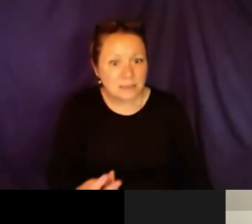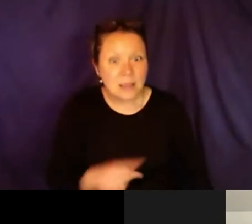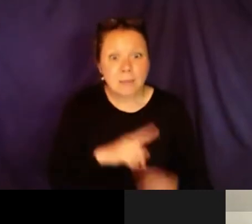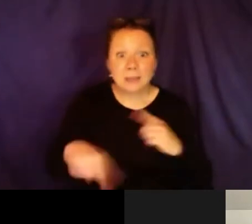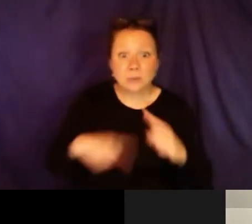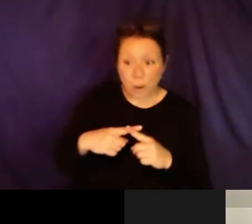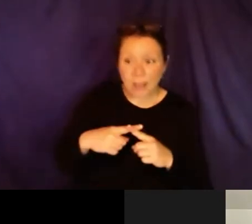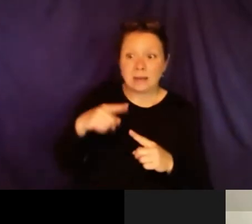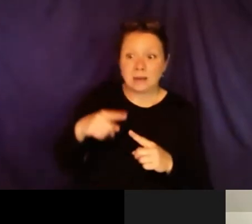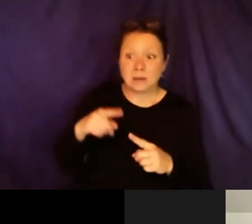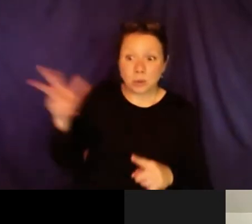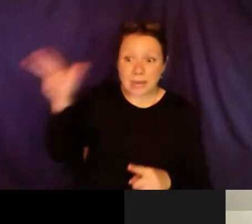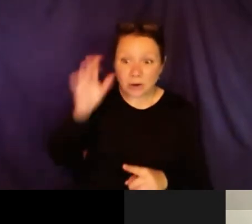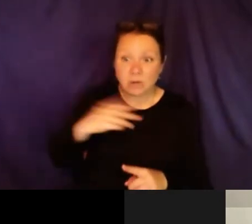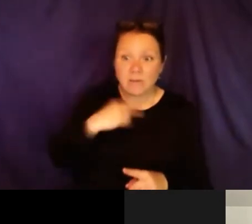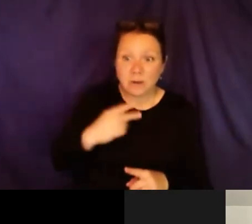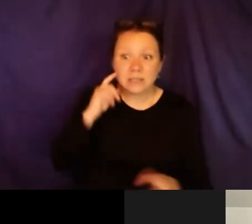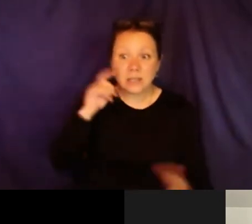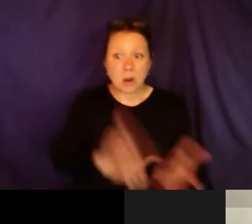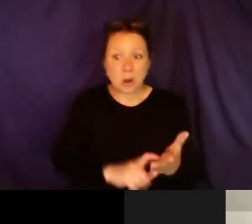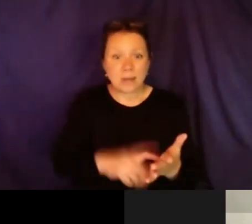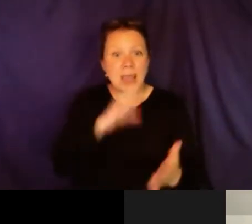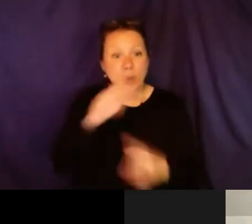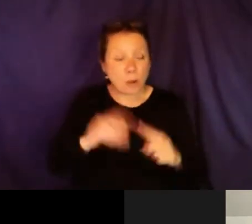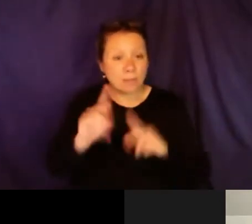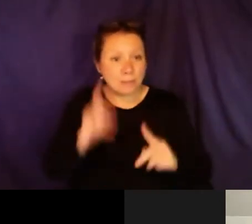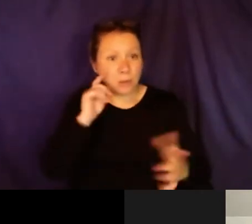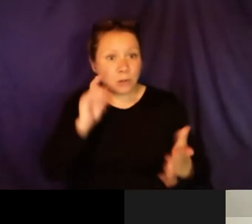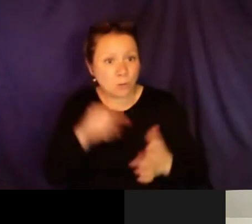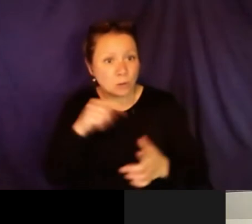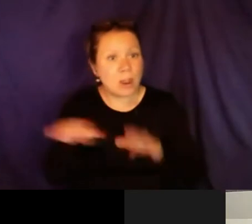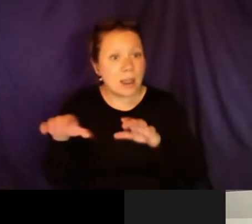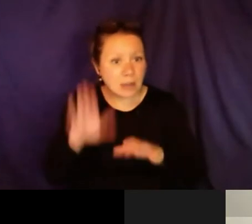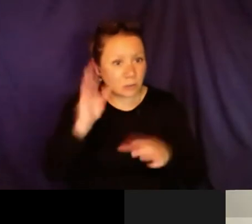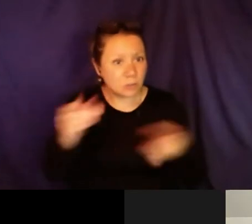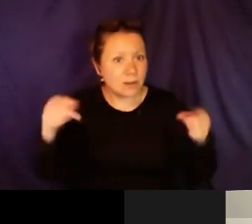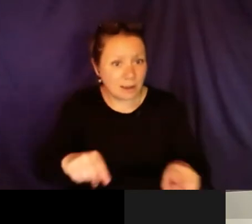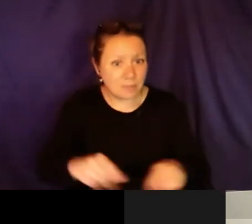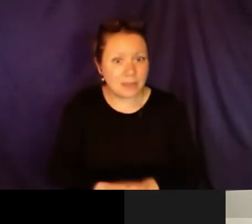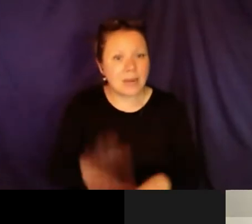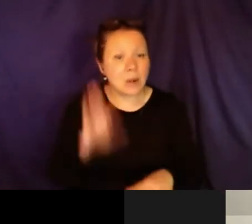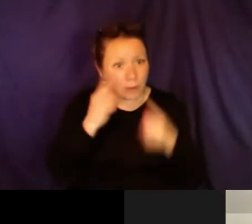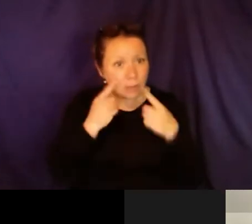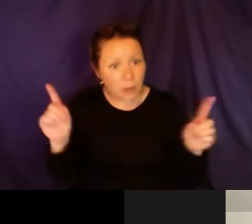hurting. Speak up loud. Let your voices be heard because